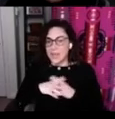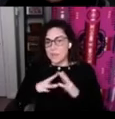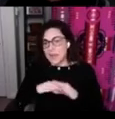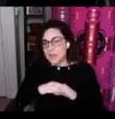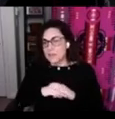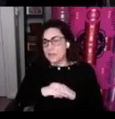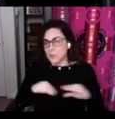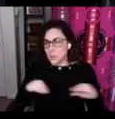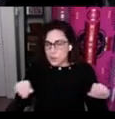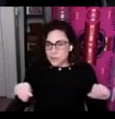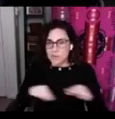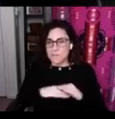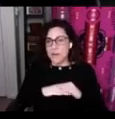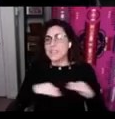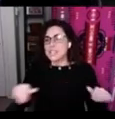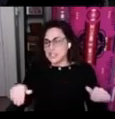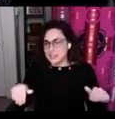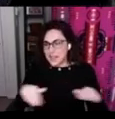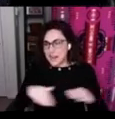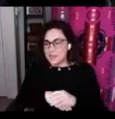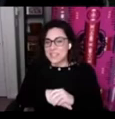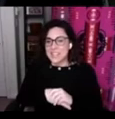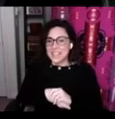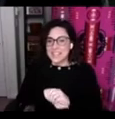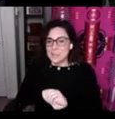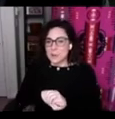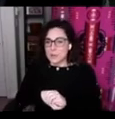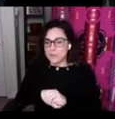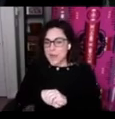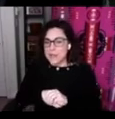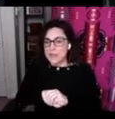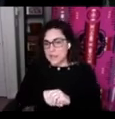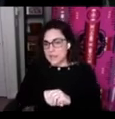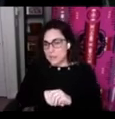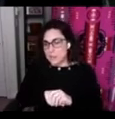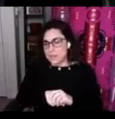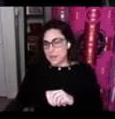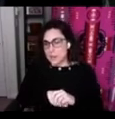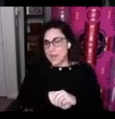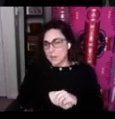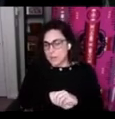finally the floor or the foundation of the house is about finding links between language health and